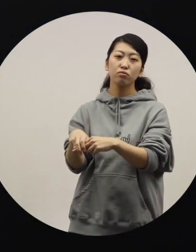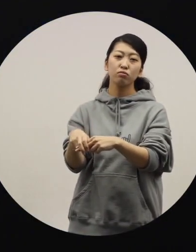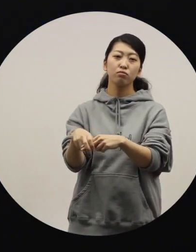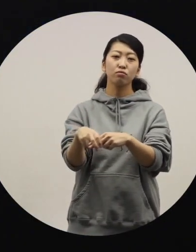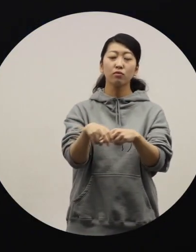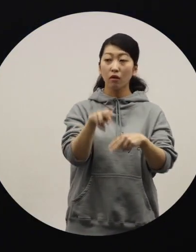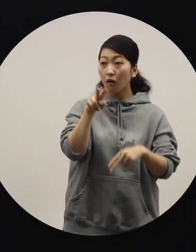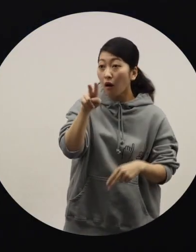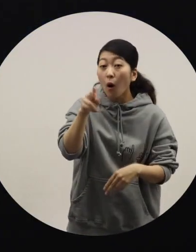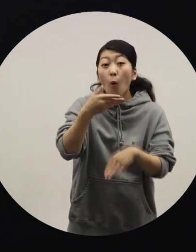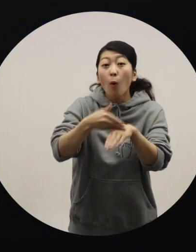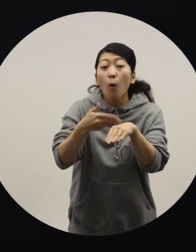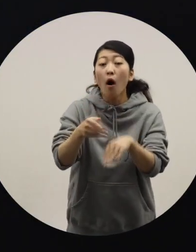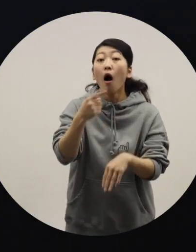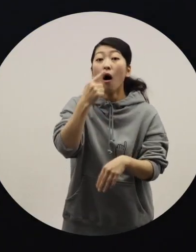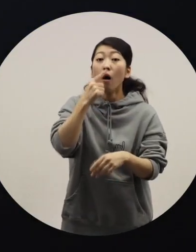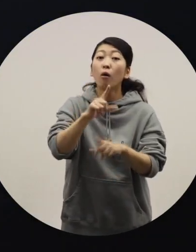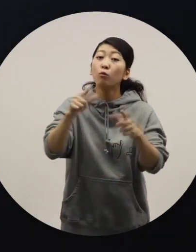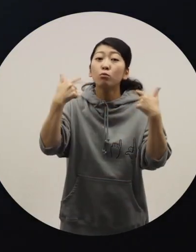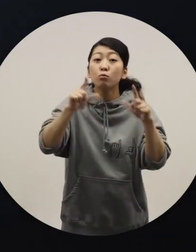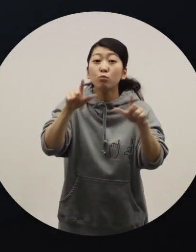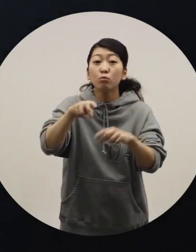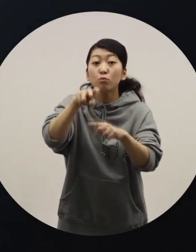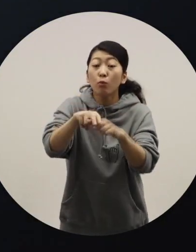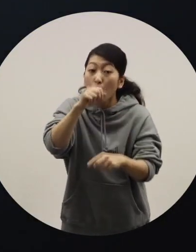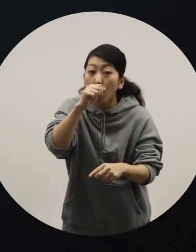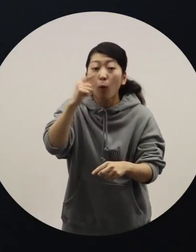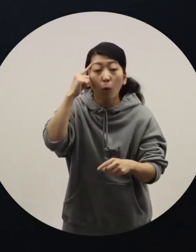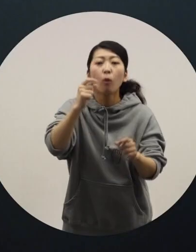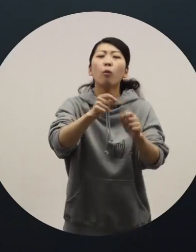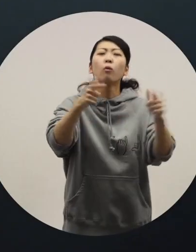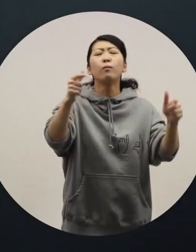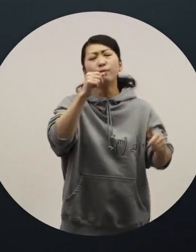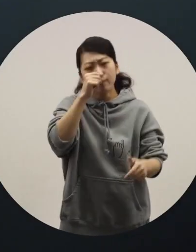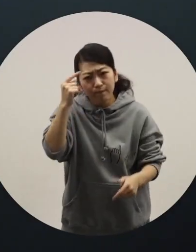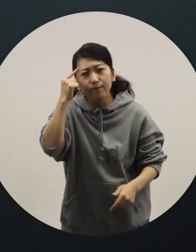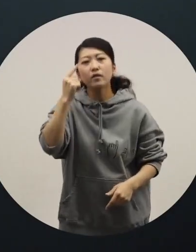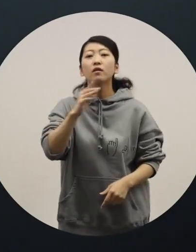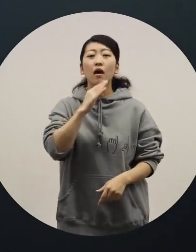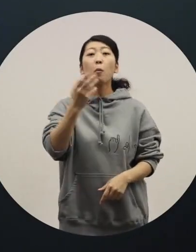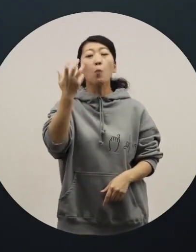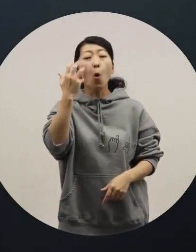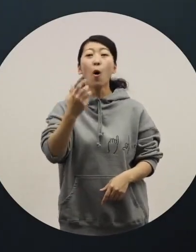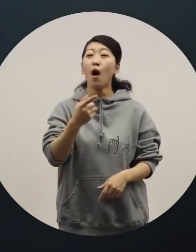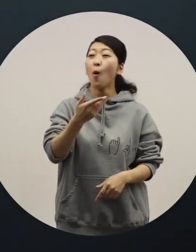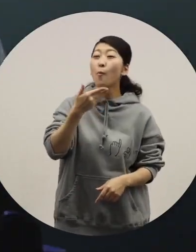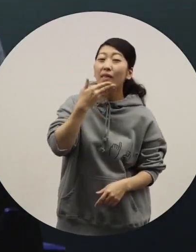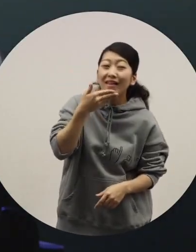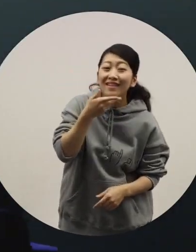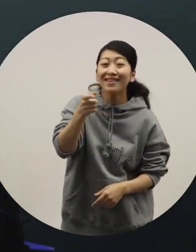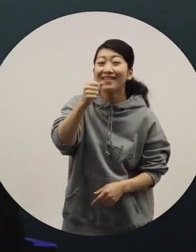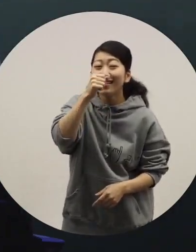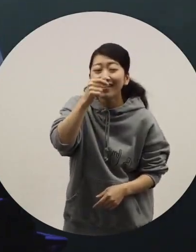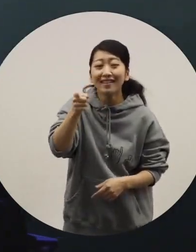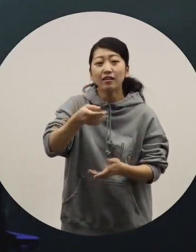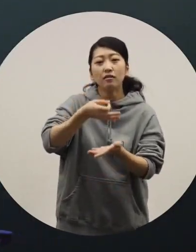This will make people more keen on riding them. That's my hope. [Azuma] They may think wheelchairs are cool. [Ochiai] Yes, they may see them as cool or convenient things.